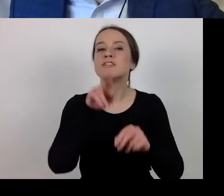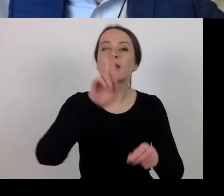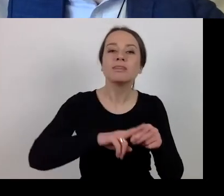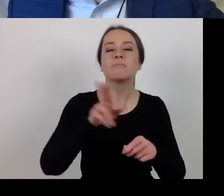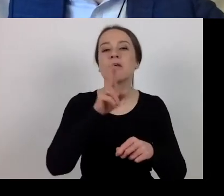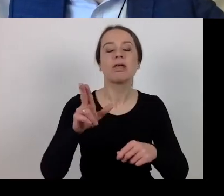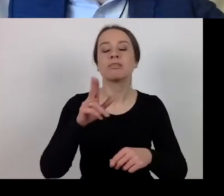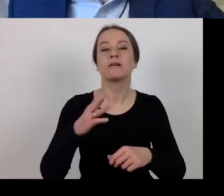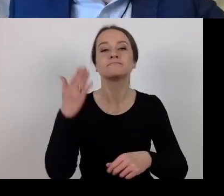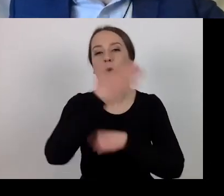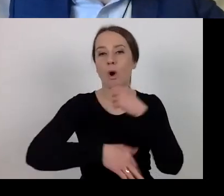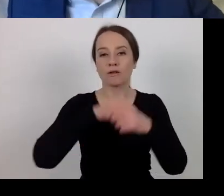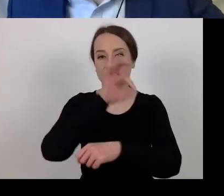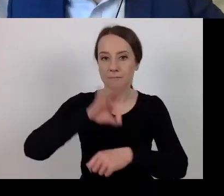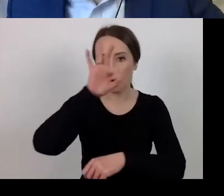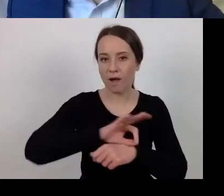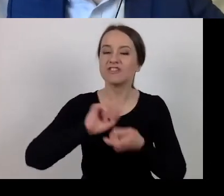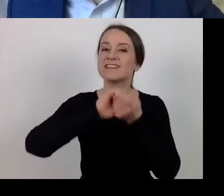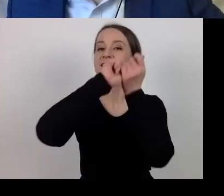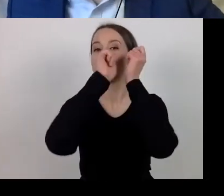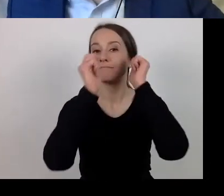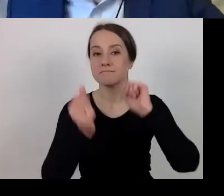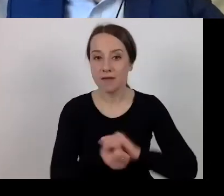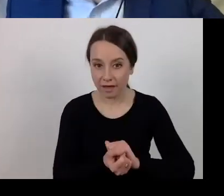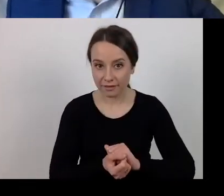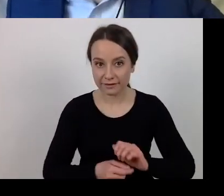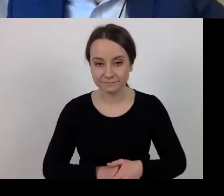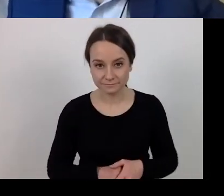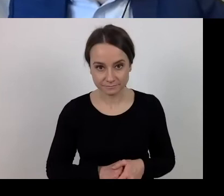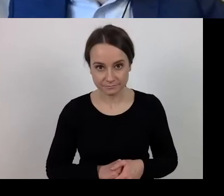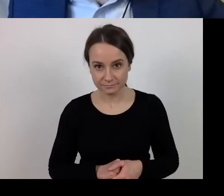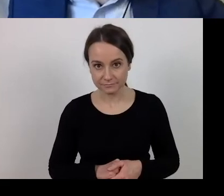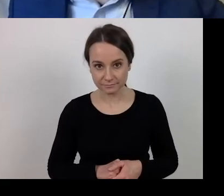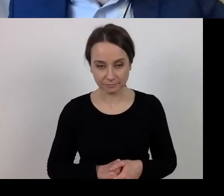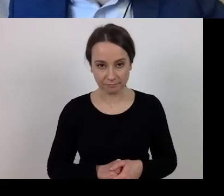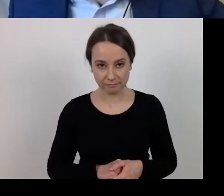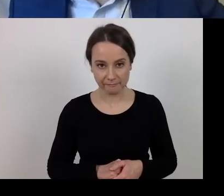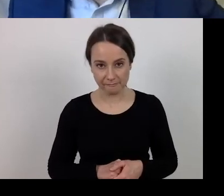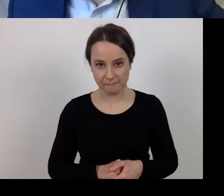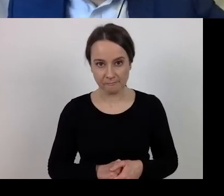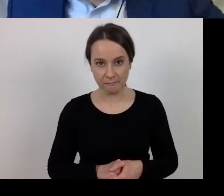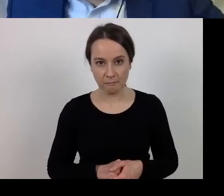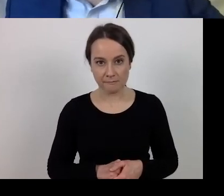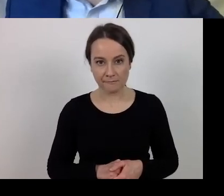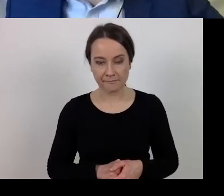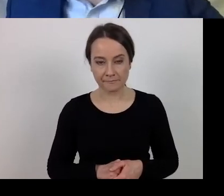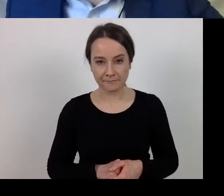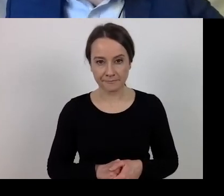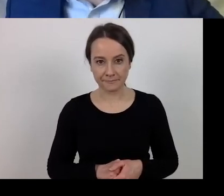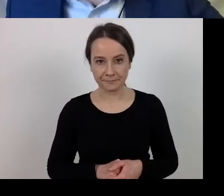moving the date of the completion of the project. And the final deadline.